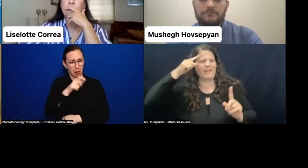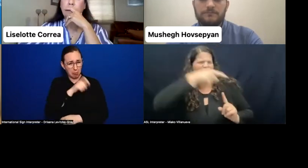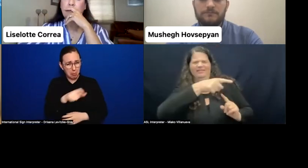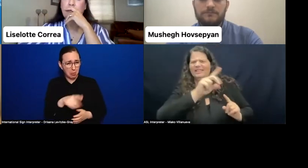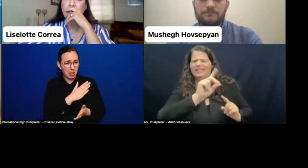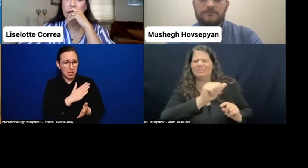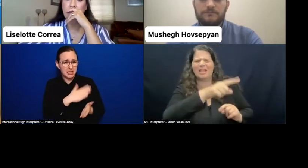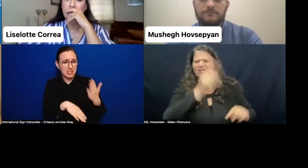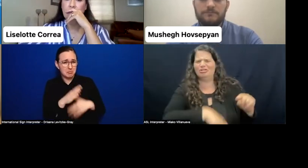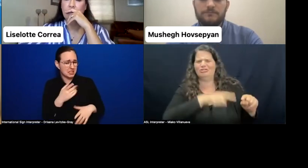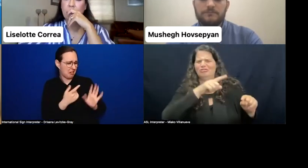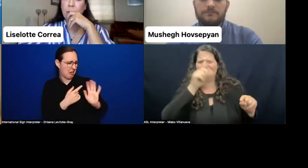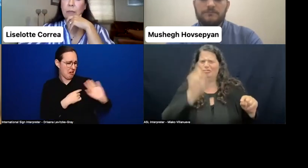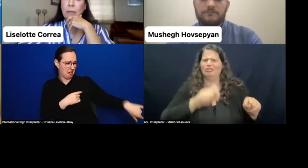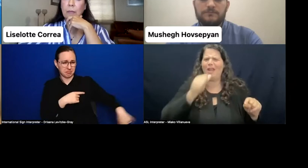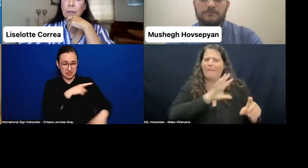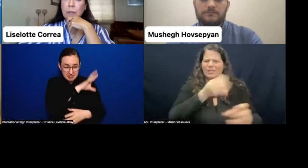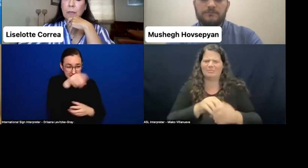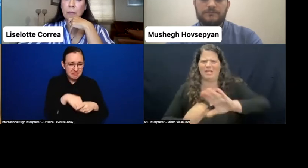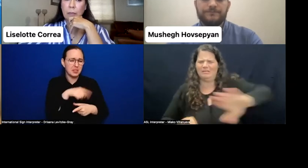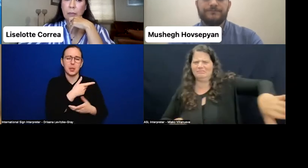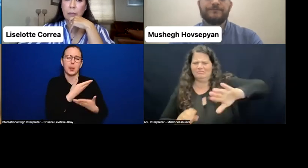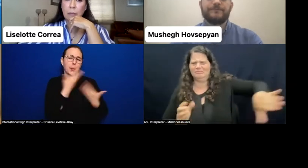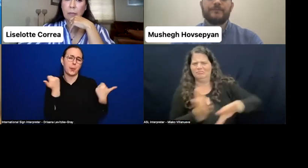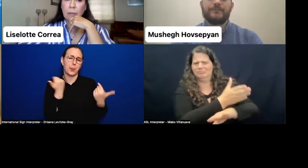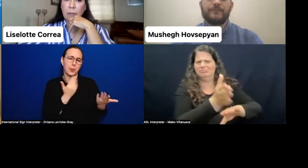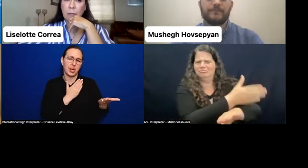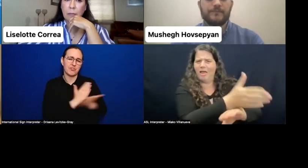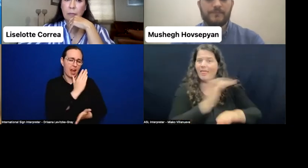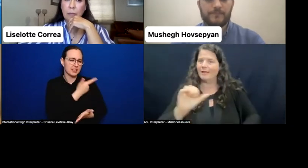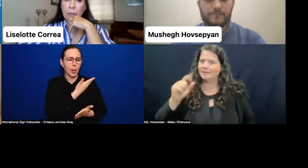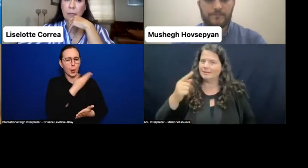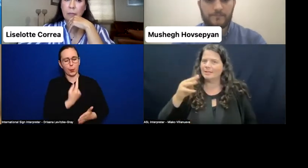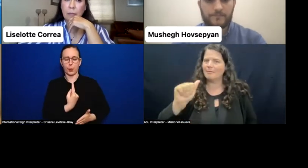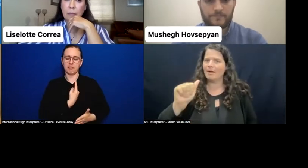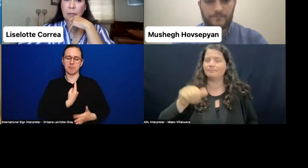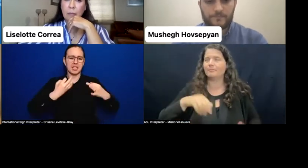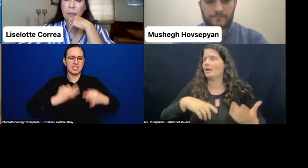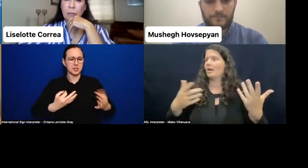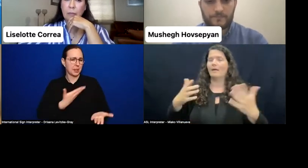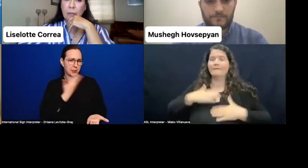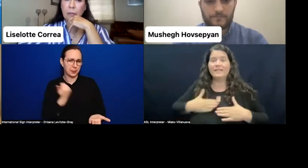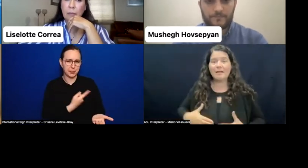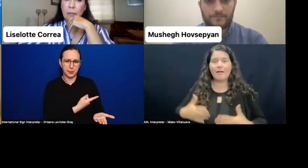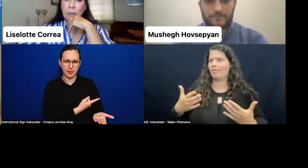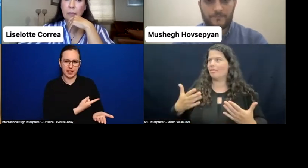And we were in the ground-- in the, I can say, the buildings are not accessible for persons with disabilities.